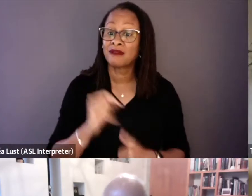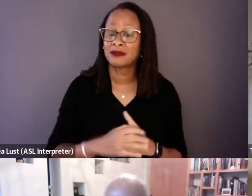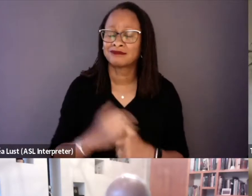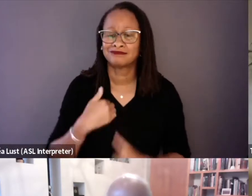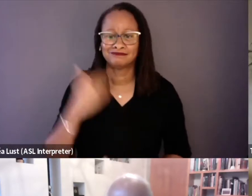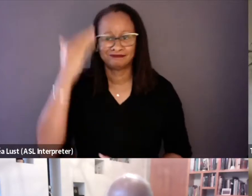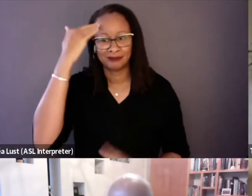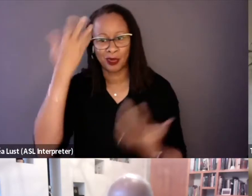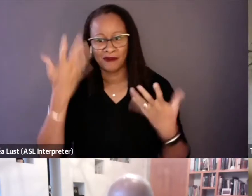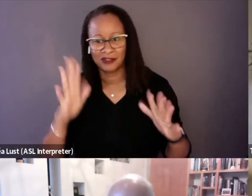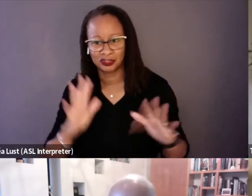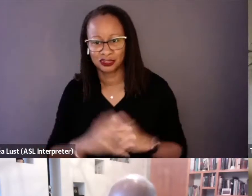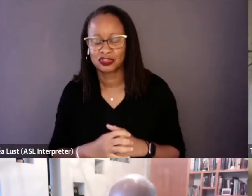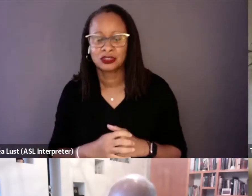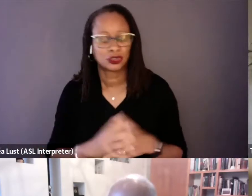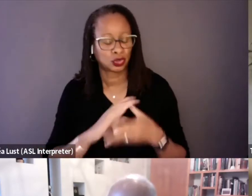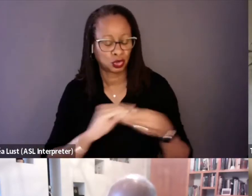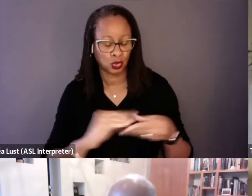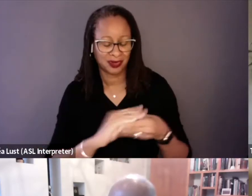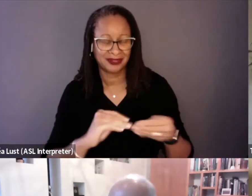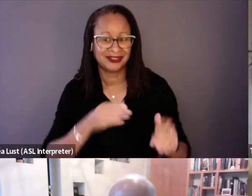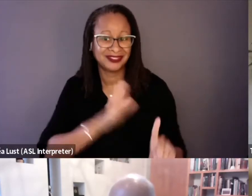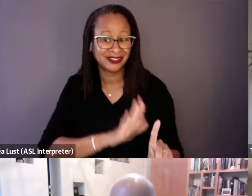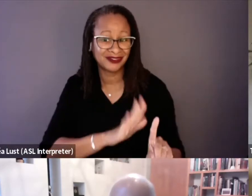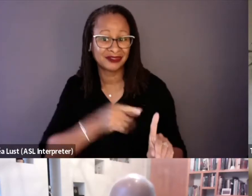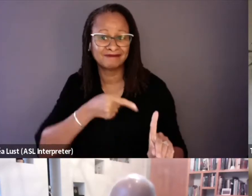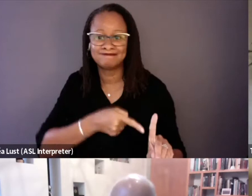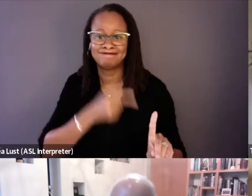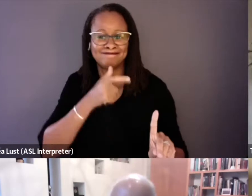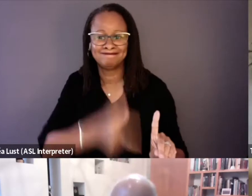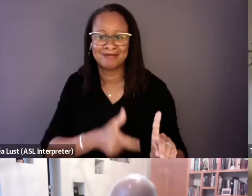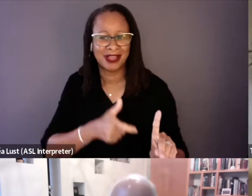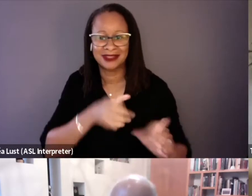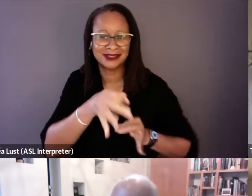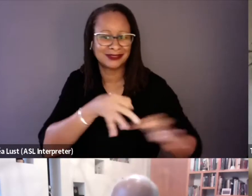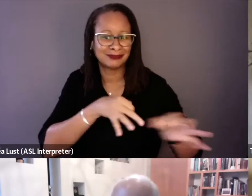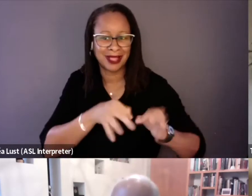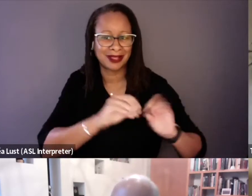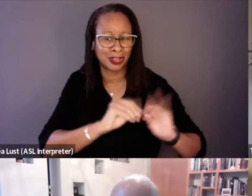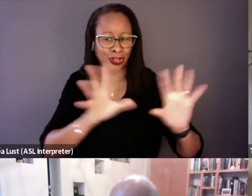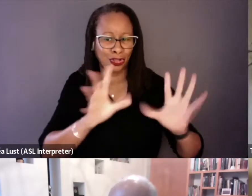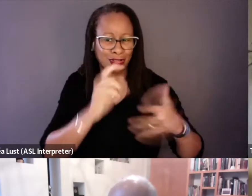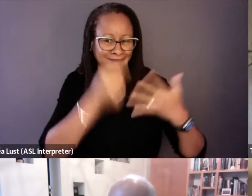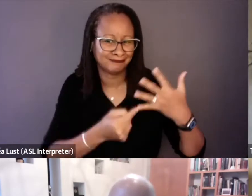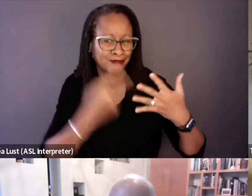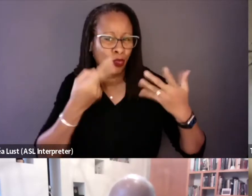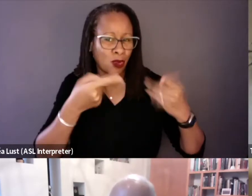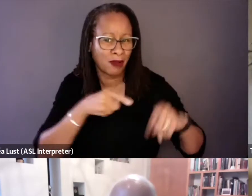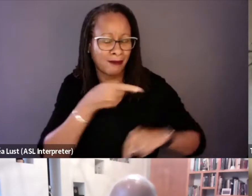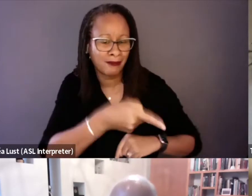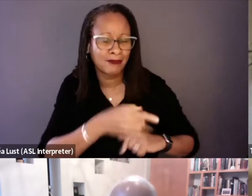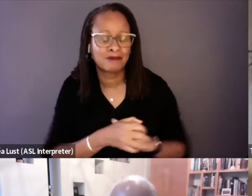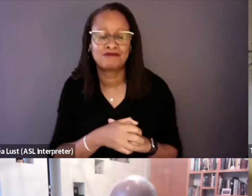the story really hadn't adequately explained that there were witnesses.